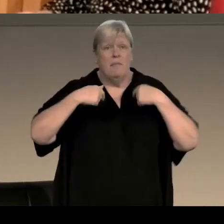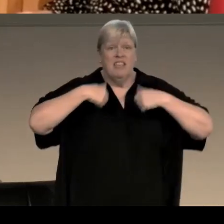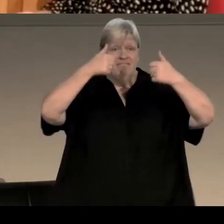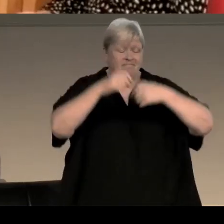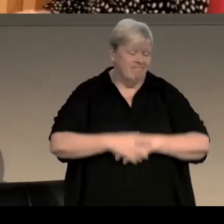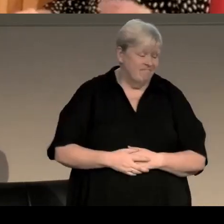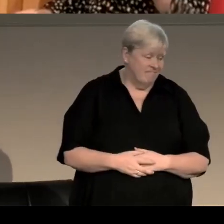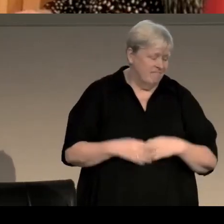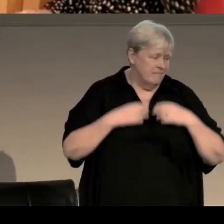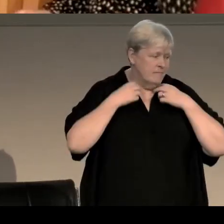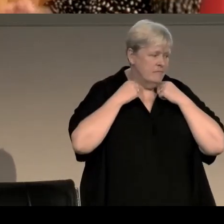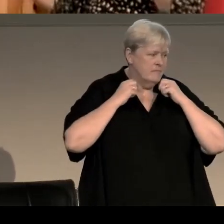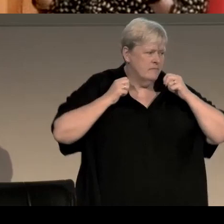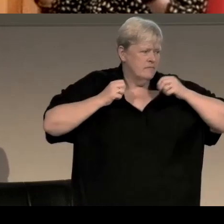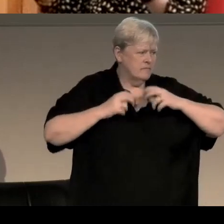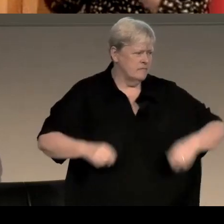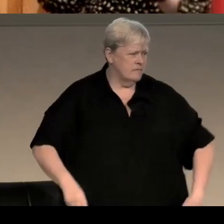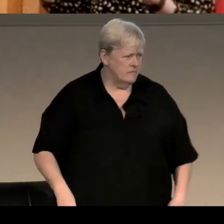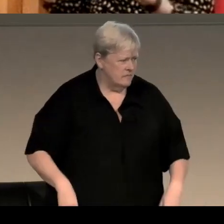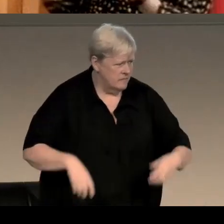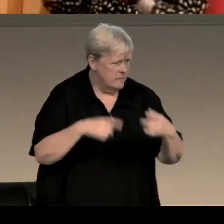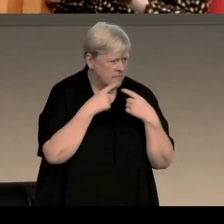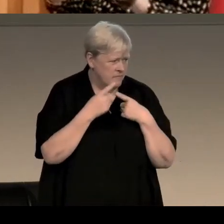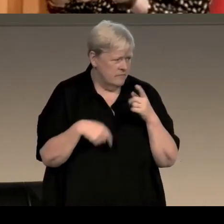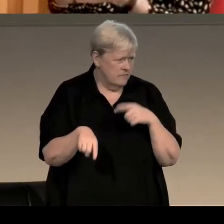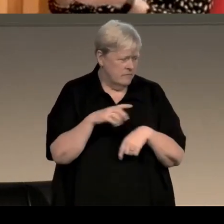Brill. You've, as I mentioned in the introduction,